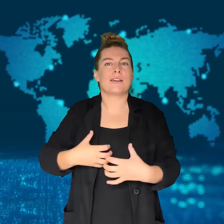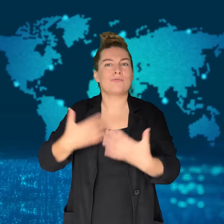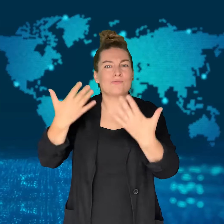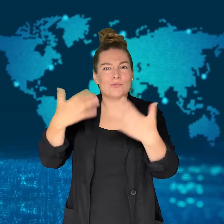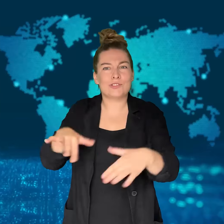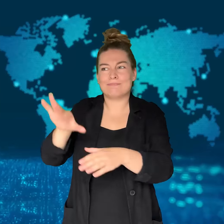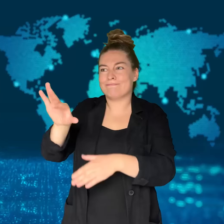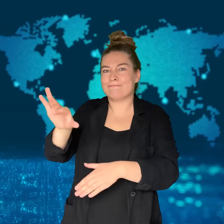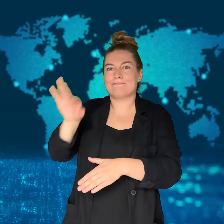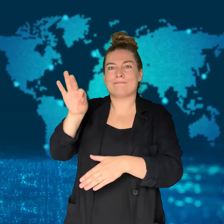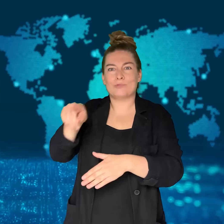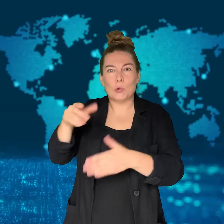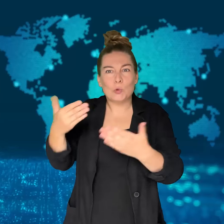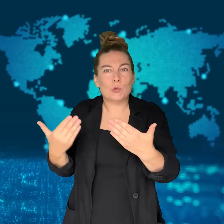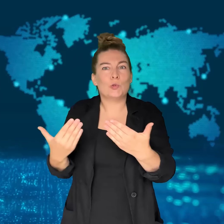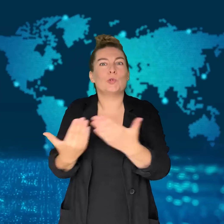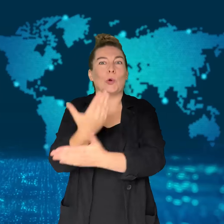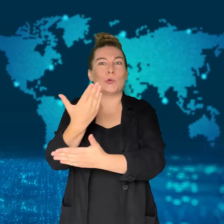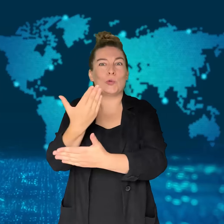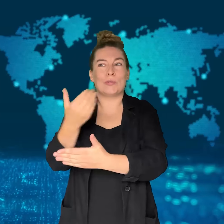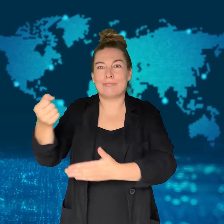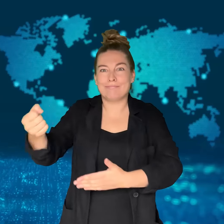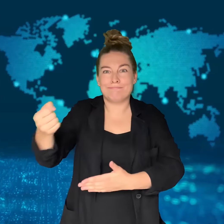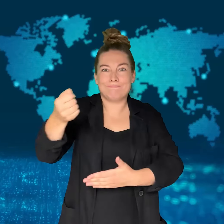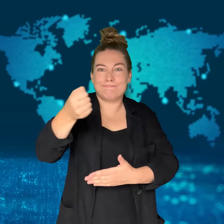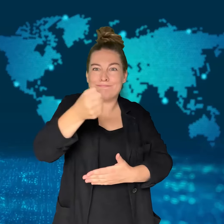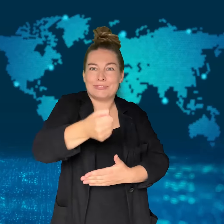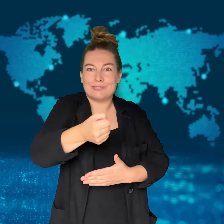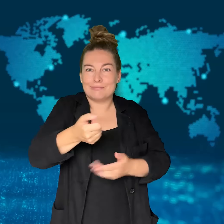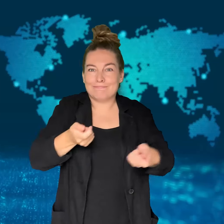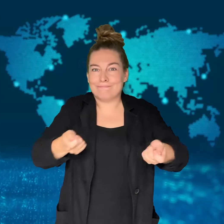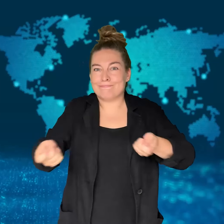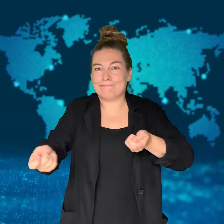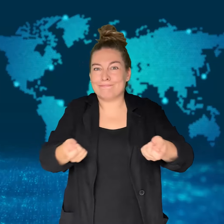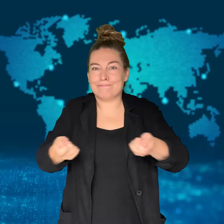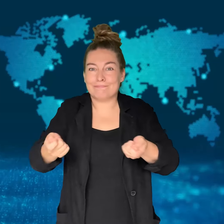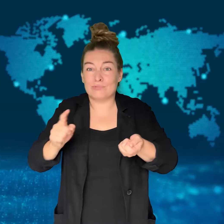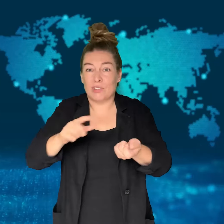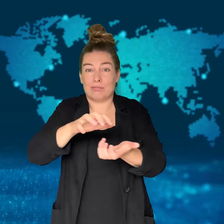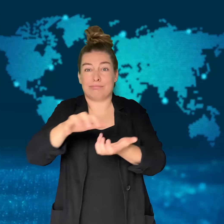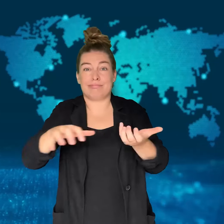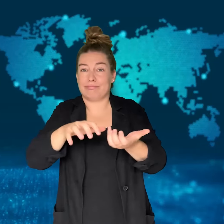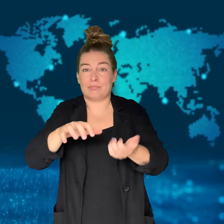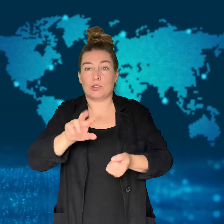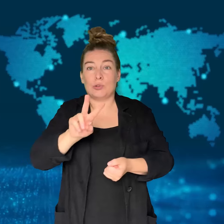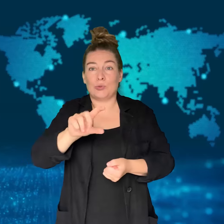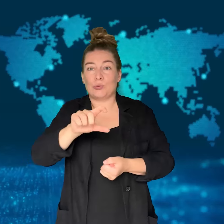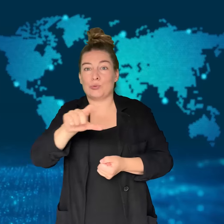The mayor was removed two weeks after he won the mayoral election.